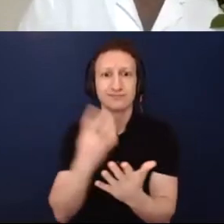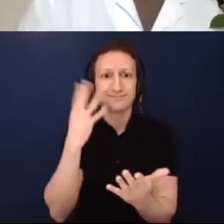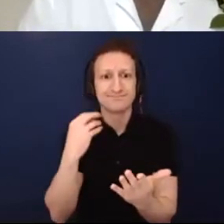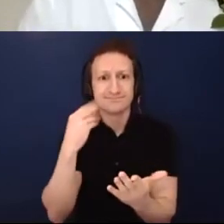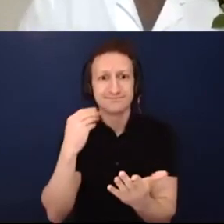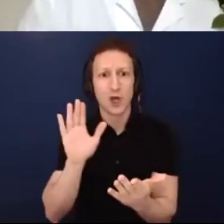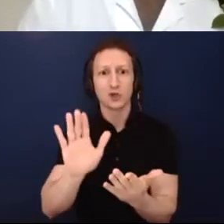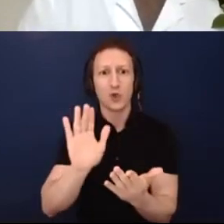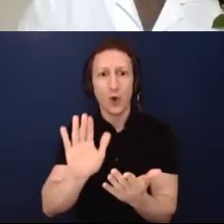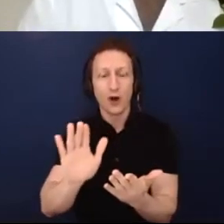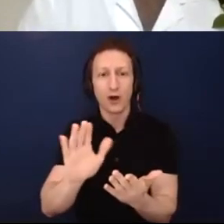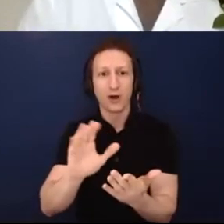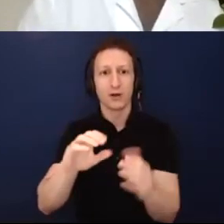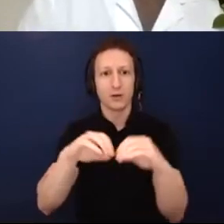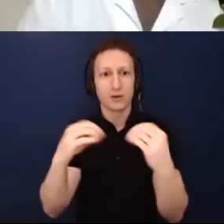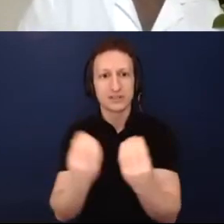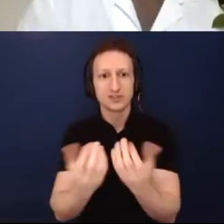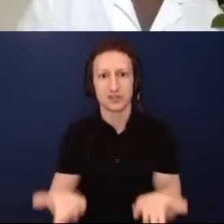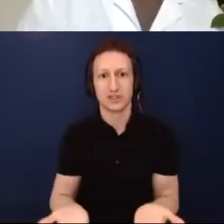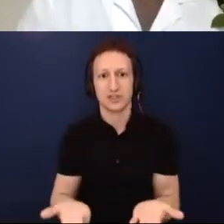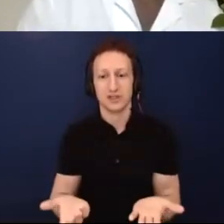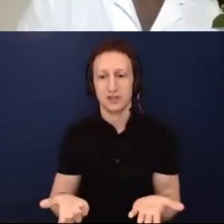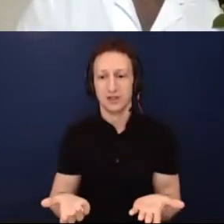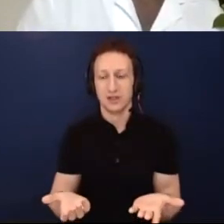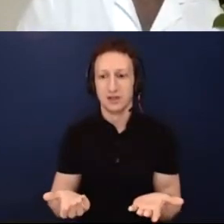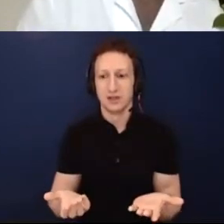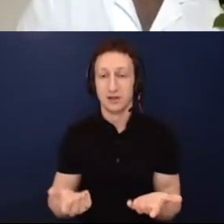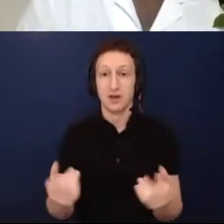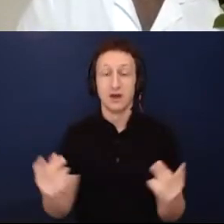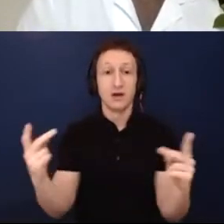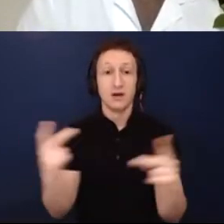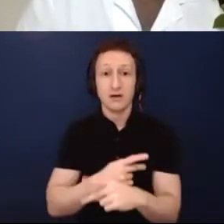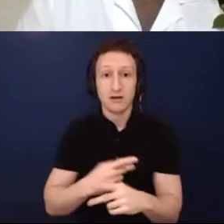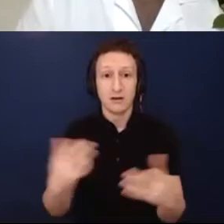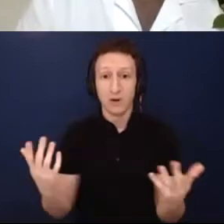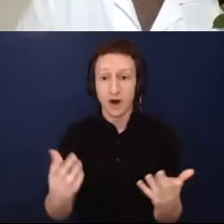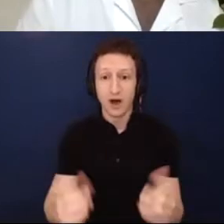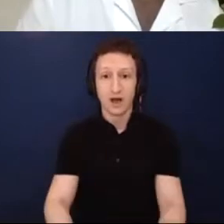consider the fact that now so many people who have been working at culture